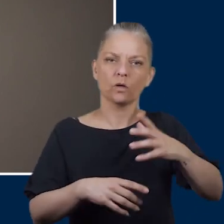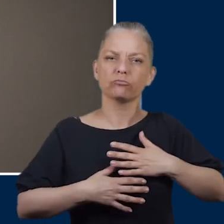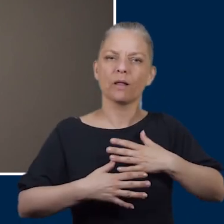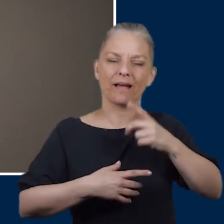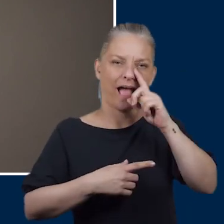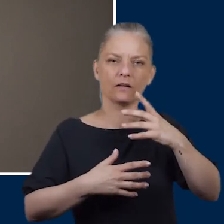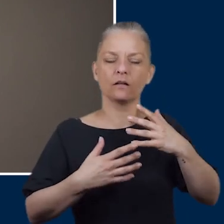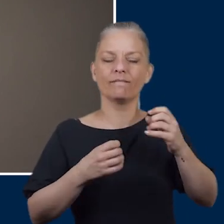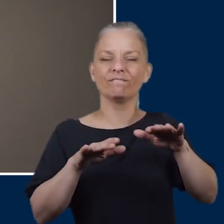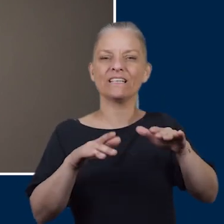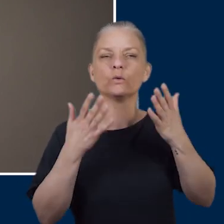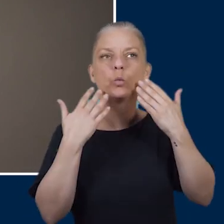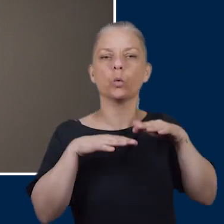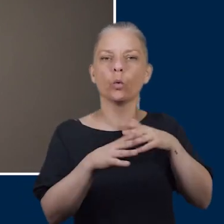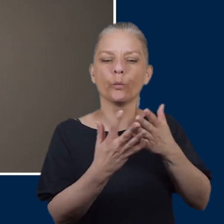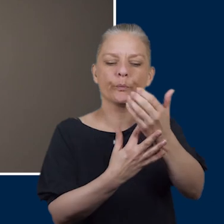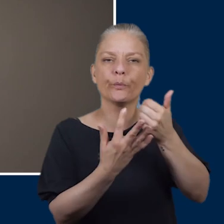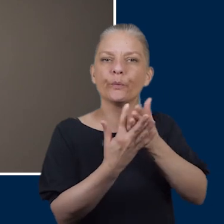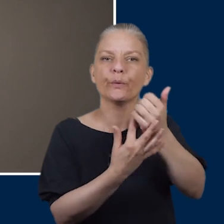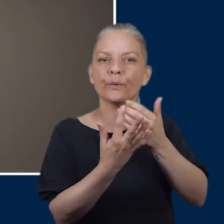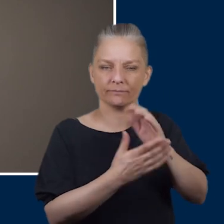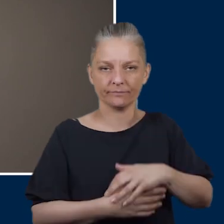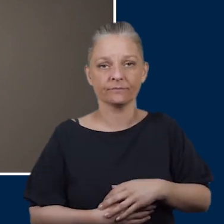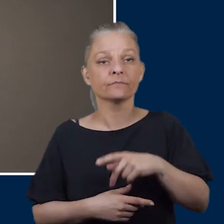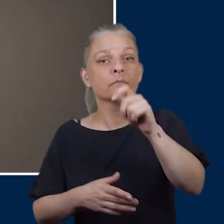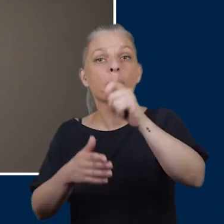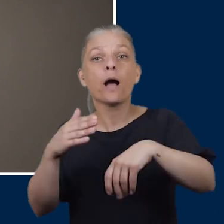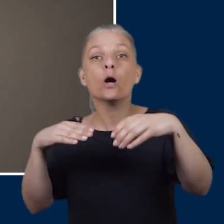When you're buying shoes try to make sure they have a retaining region such as laces,